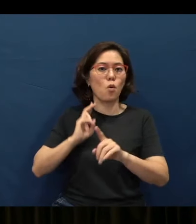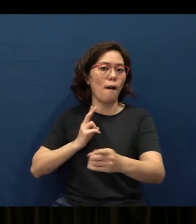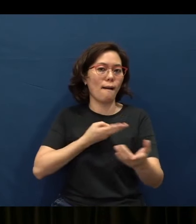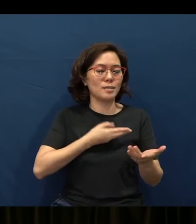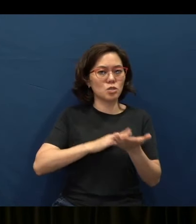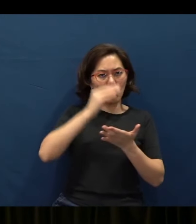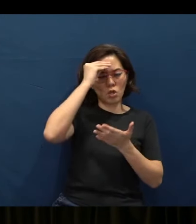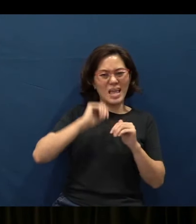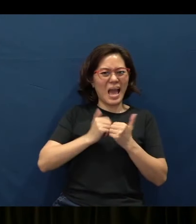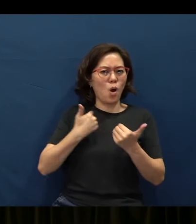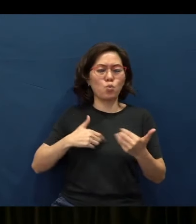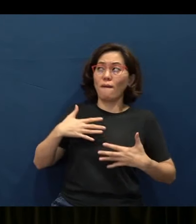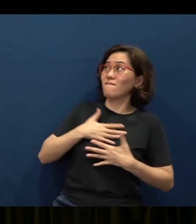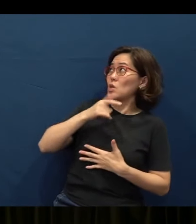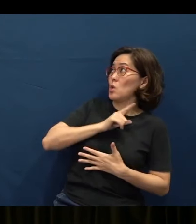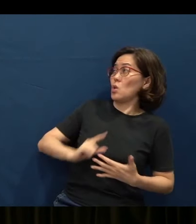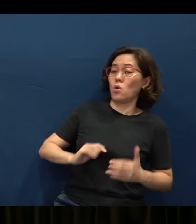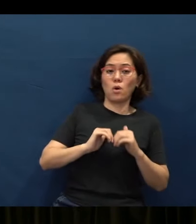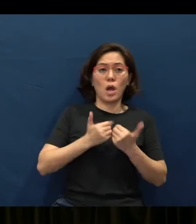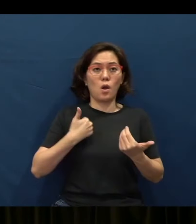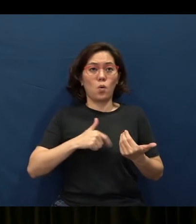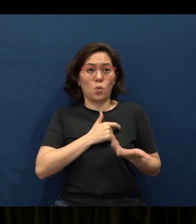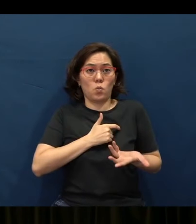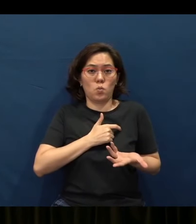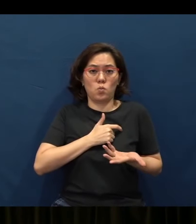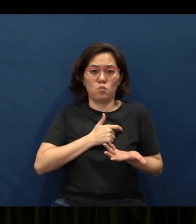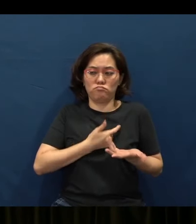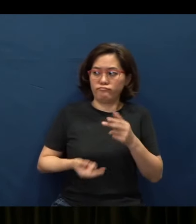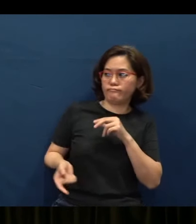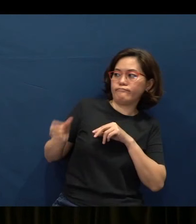How do we fear the Lord and how do we acquire wisdom?